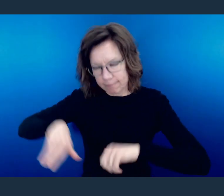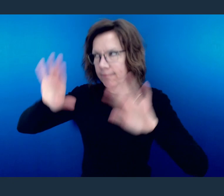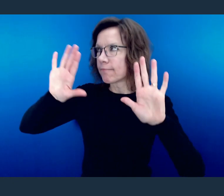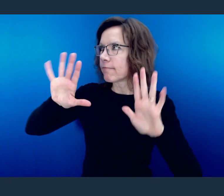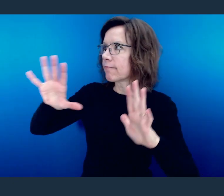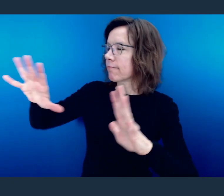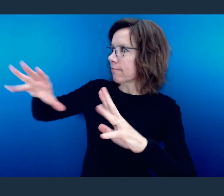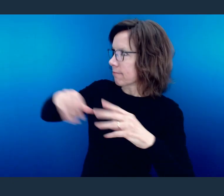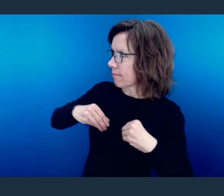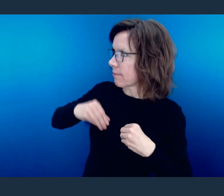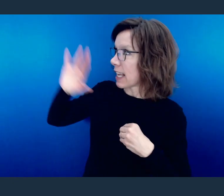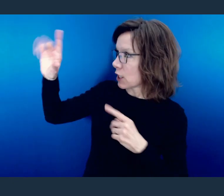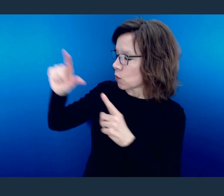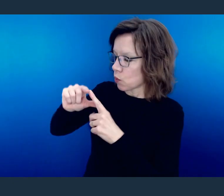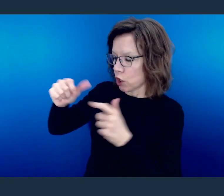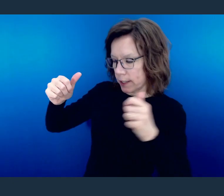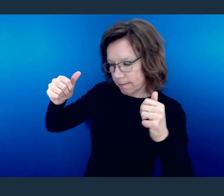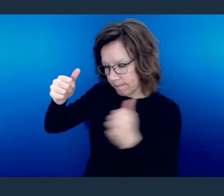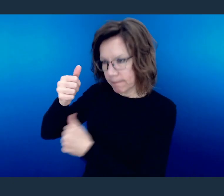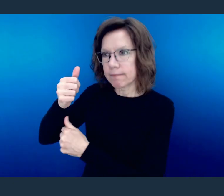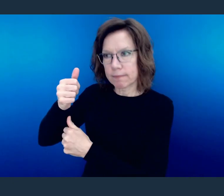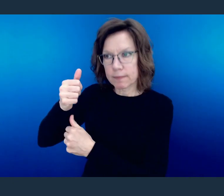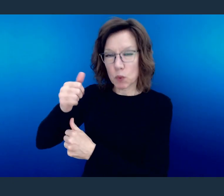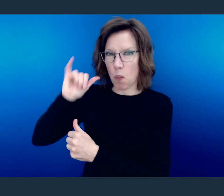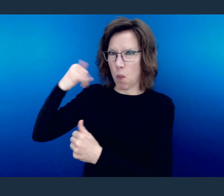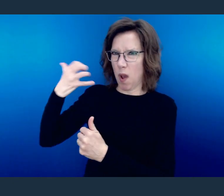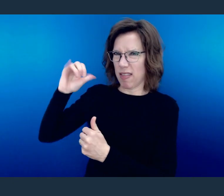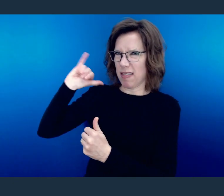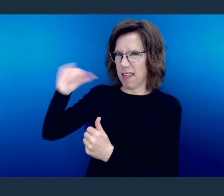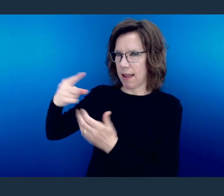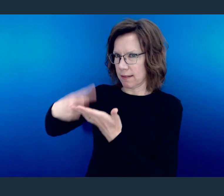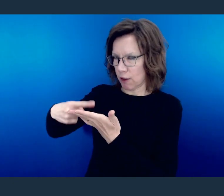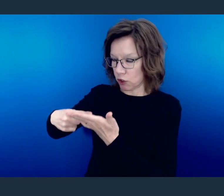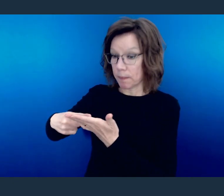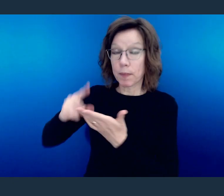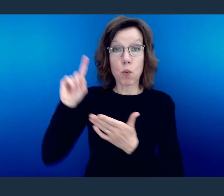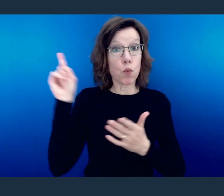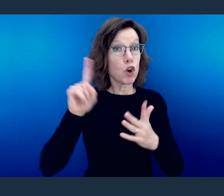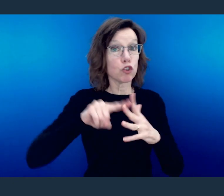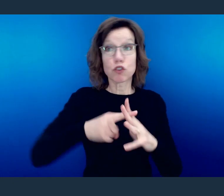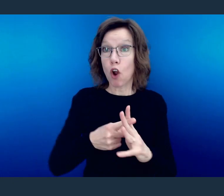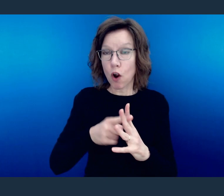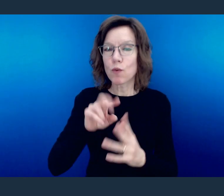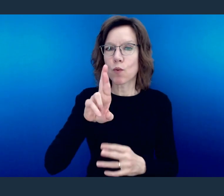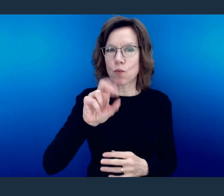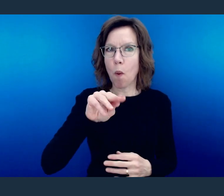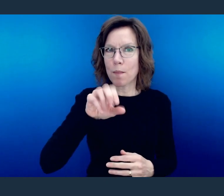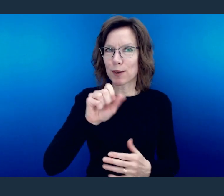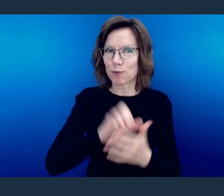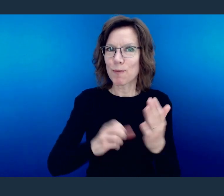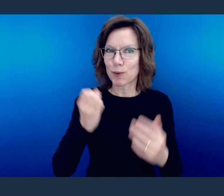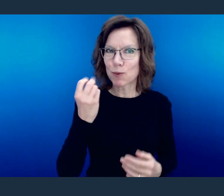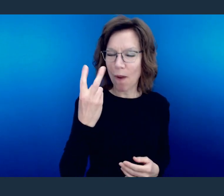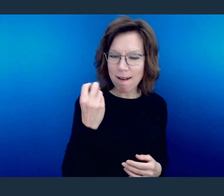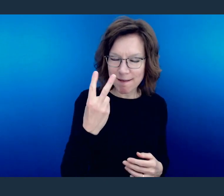So I want to start there by taking us into this chapter in Romans 12, where Paul has